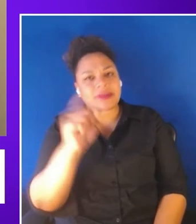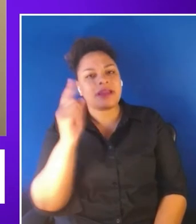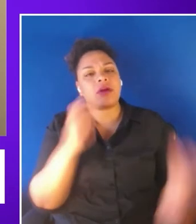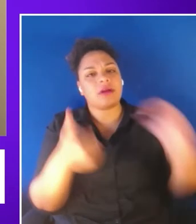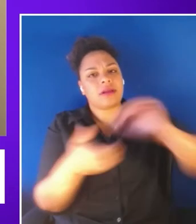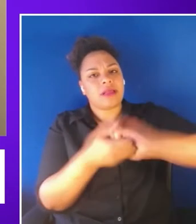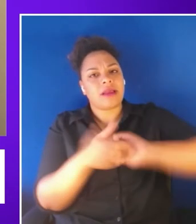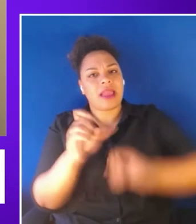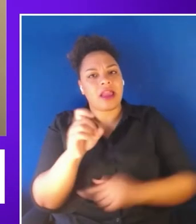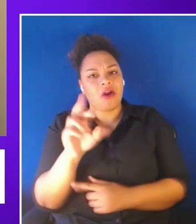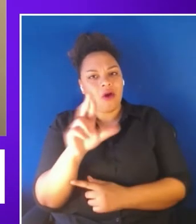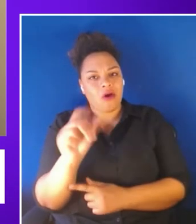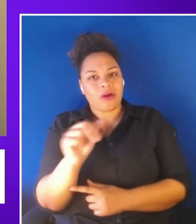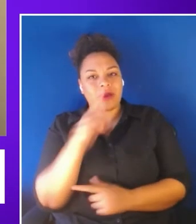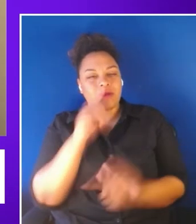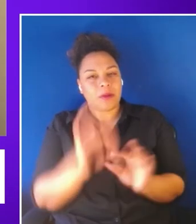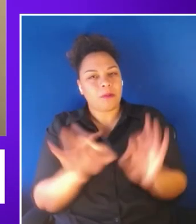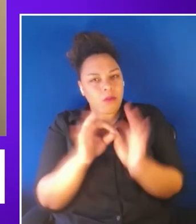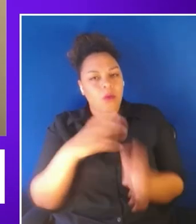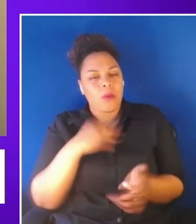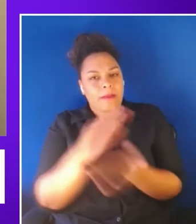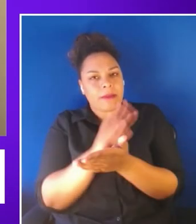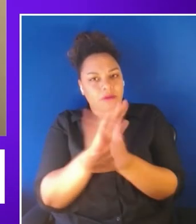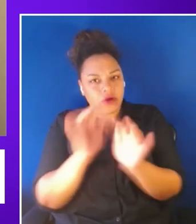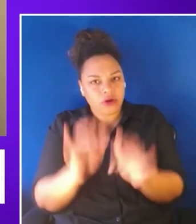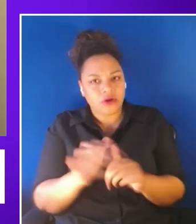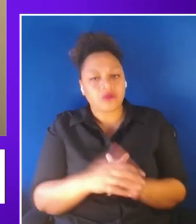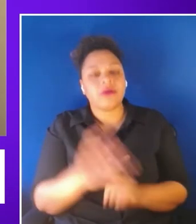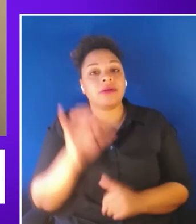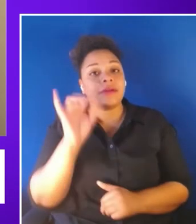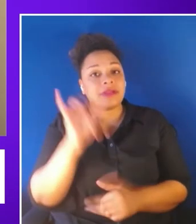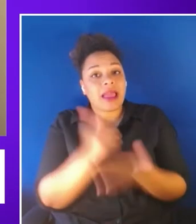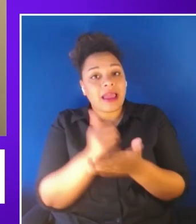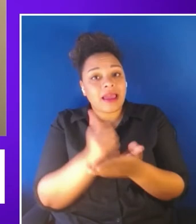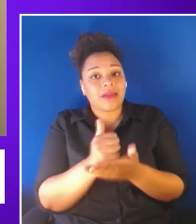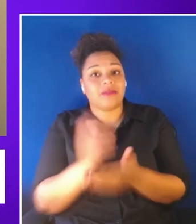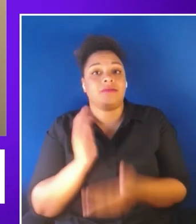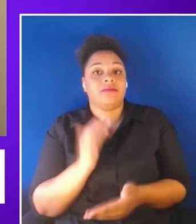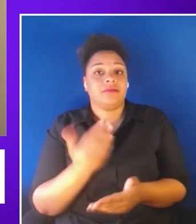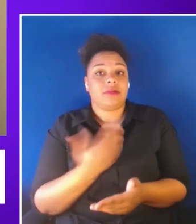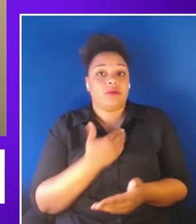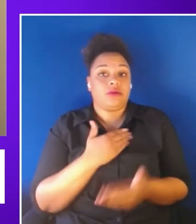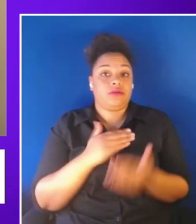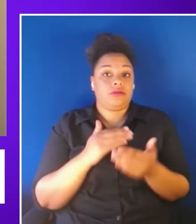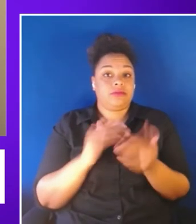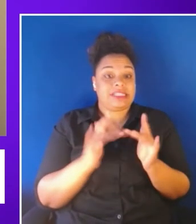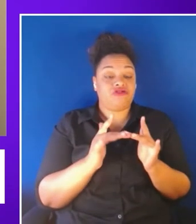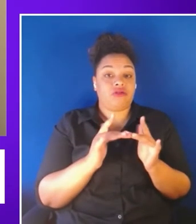white paper which can help orgs accelerate their digital transformations with disability inclusion